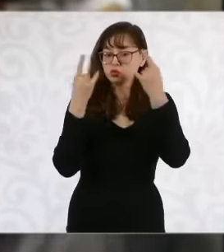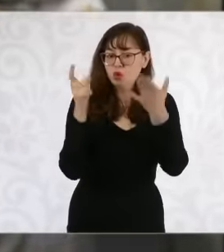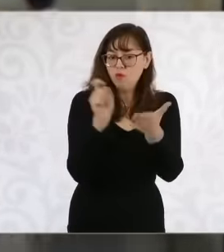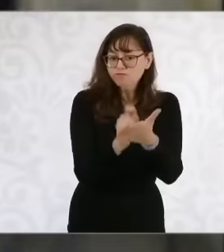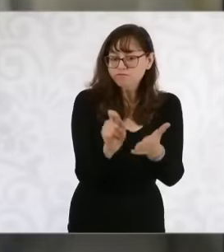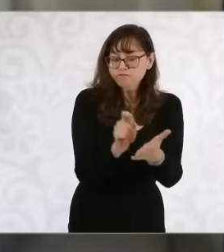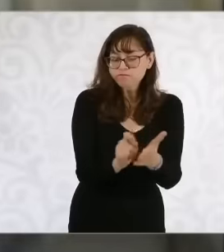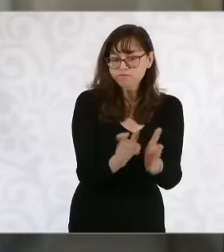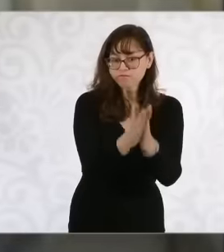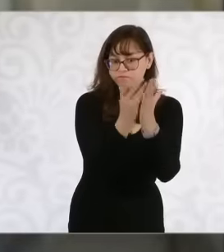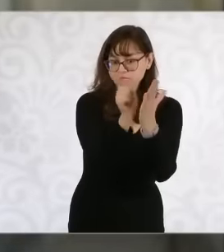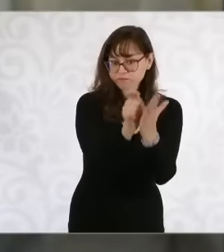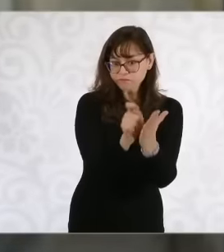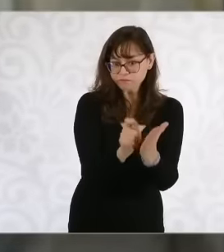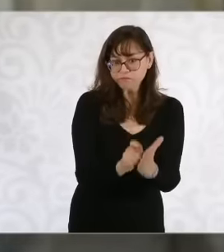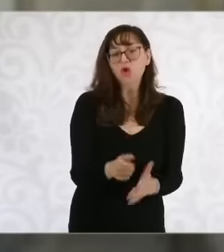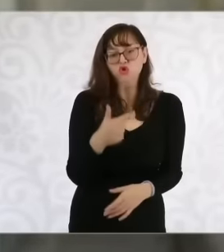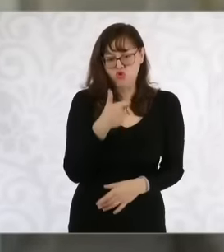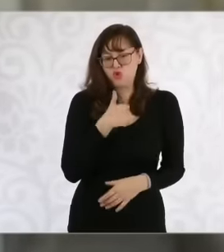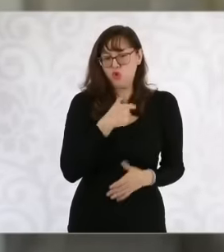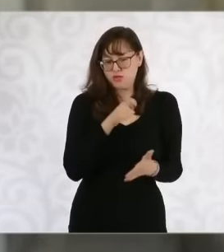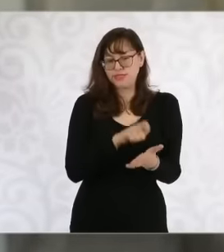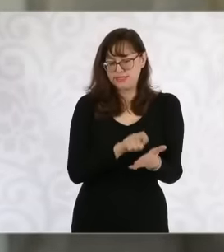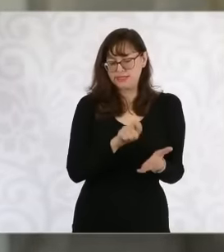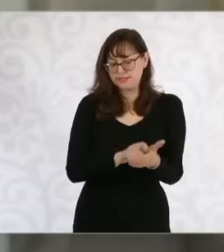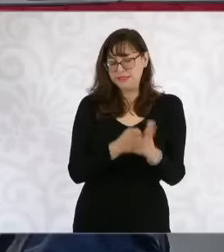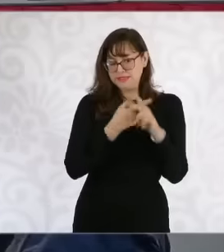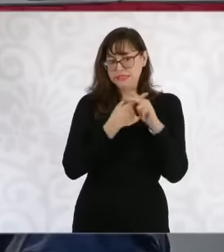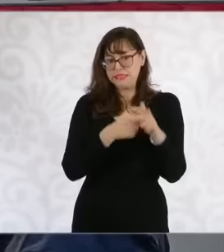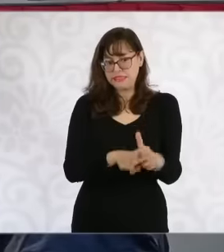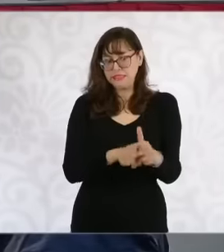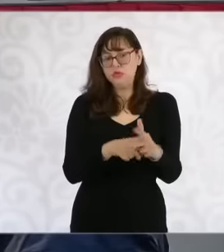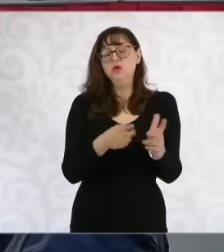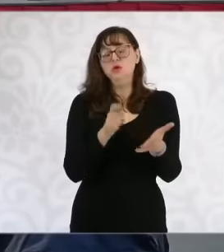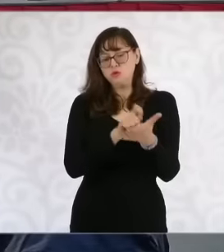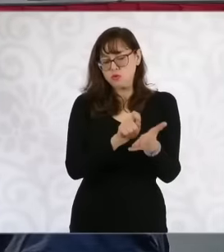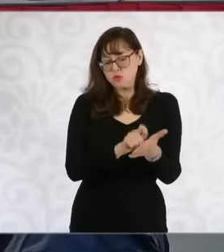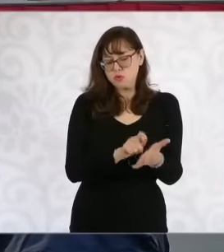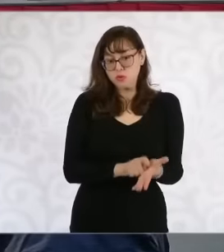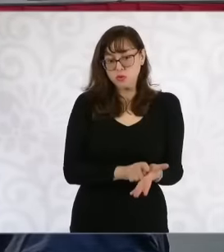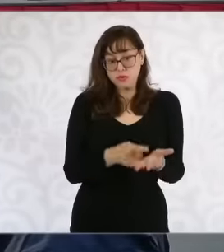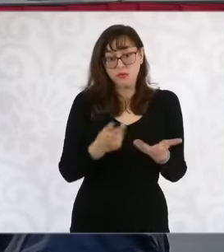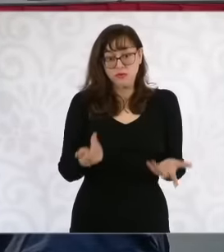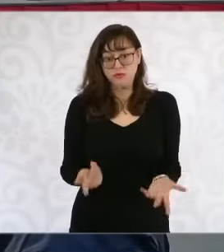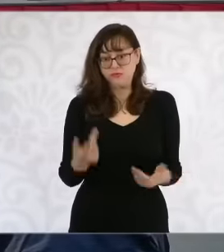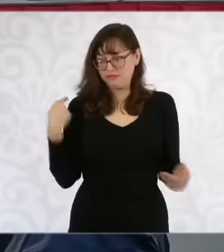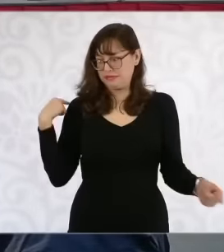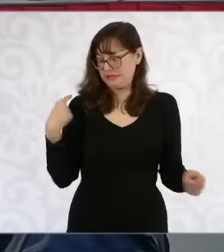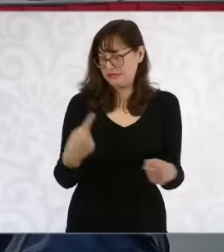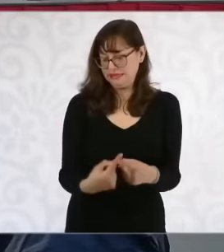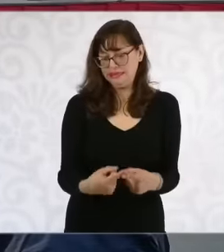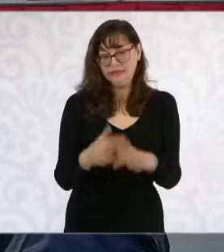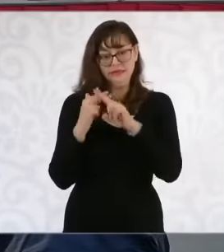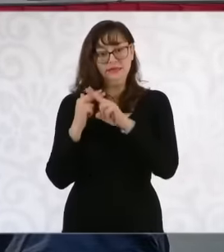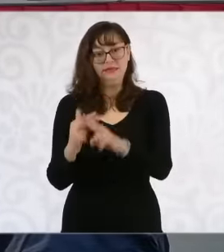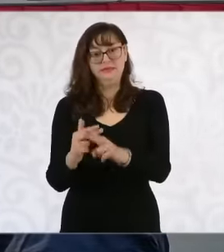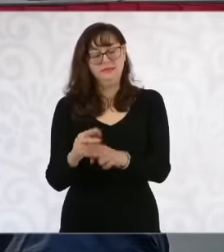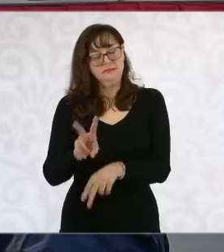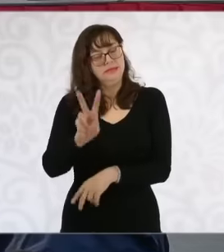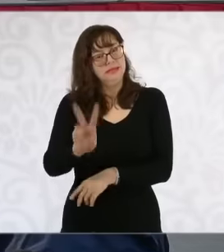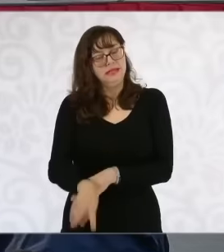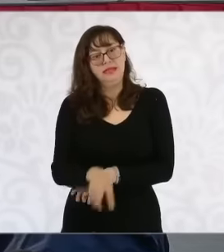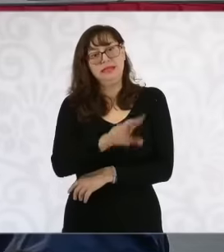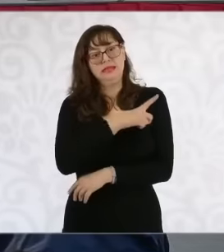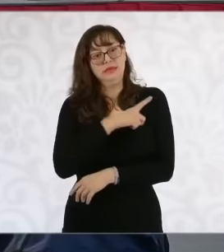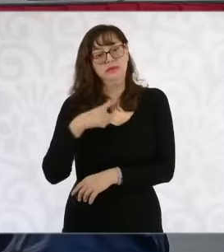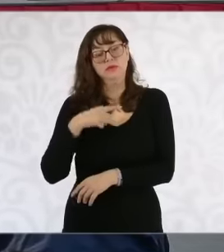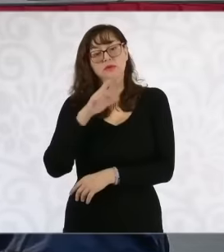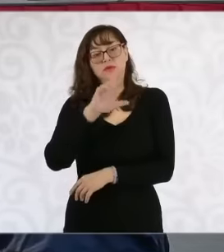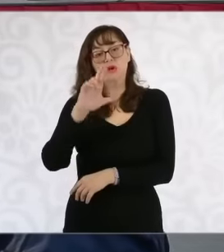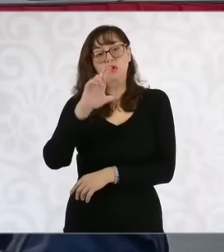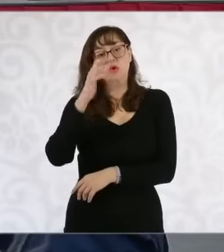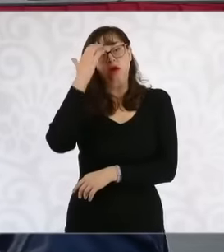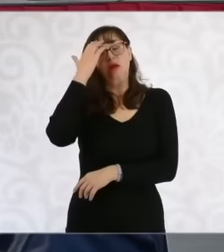to write the prologue, and only to remember with national shame that in 2002, the